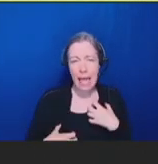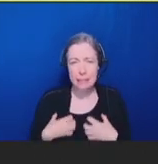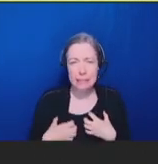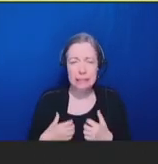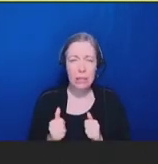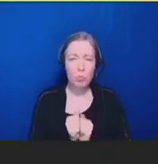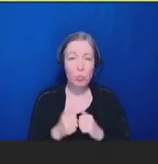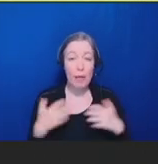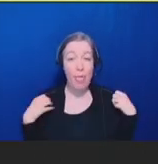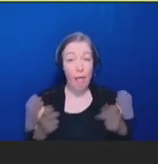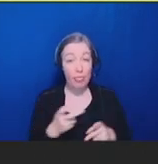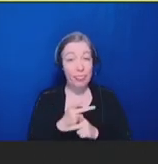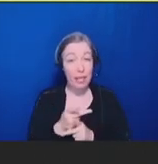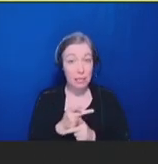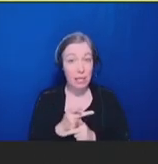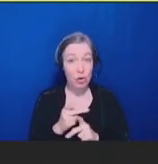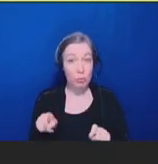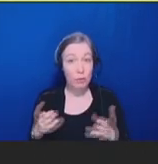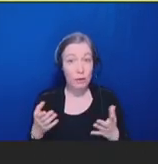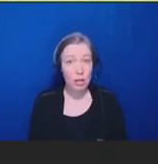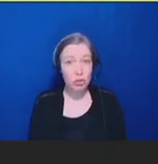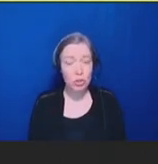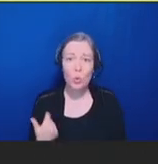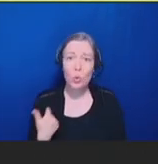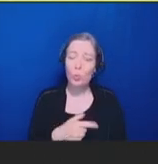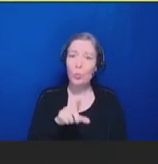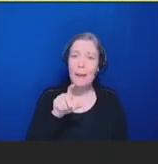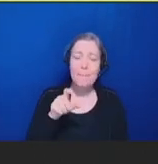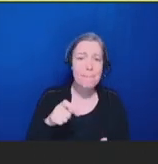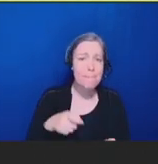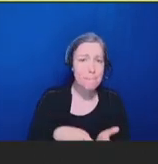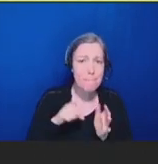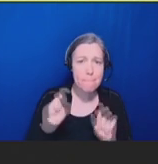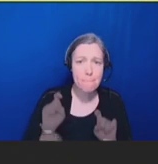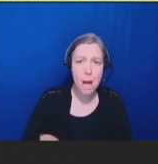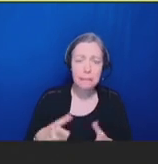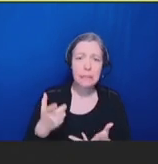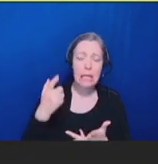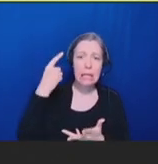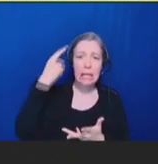these are things that we really need to think about working on because this will also, I'm